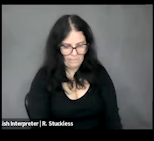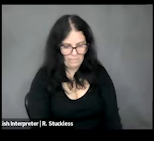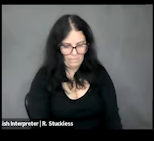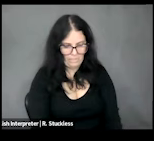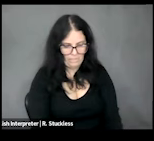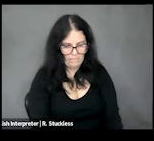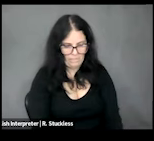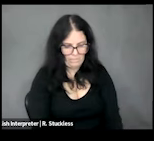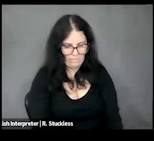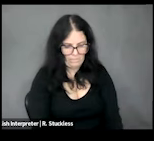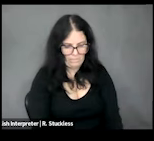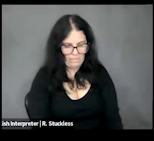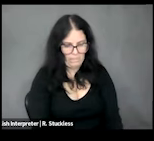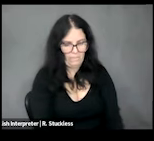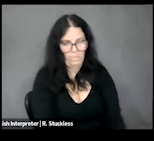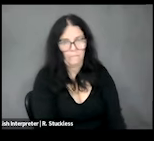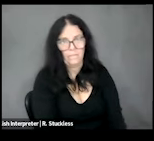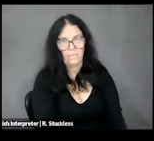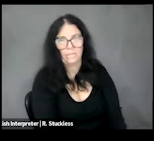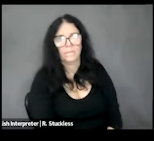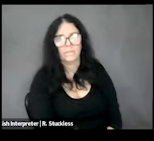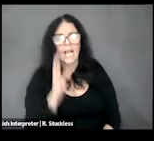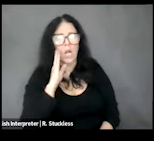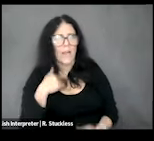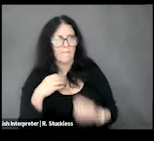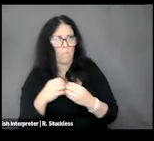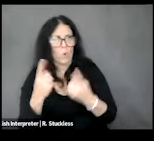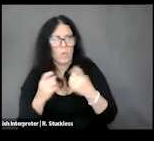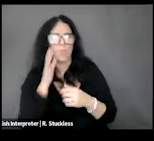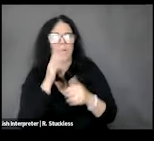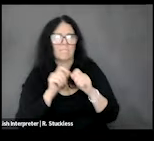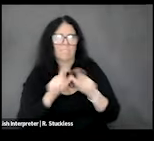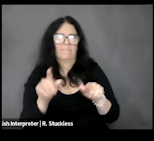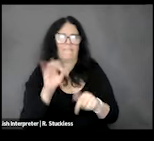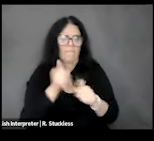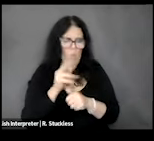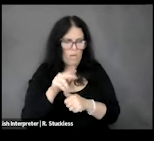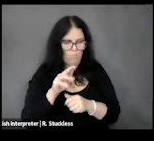questions in the chat and Q&A. We will be sending follow-up resources and remediated and accessible